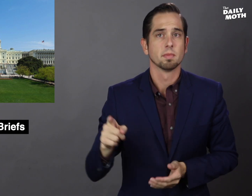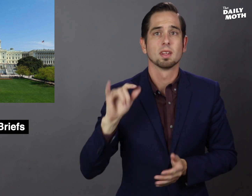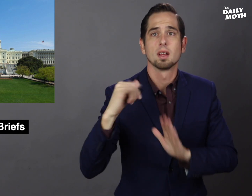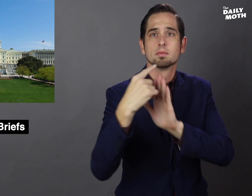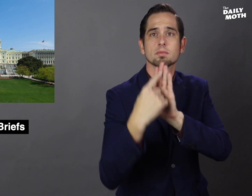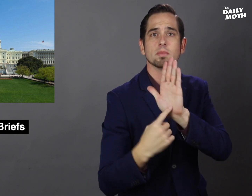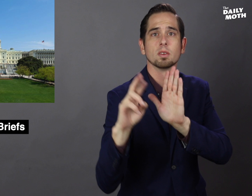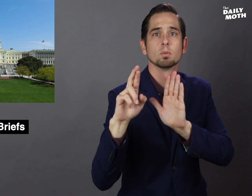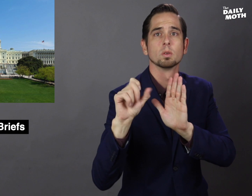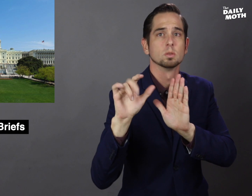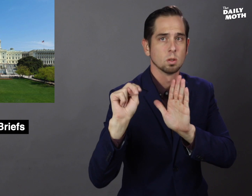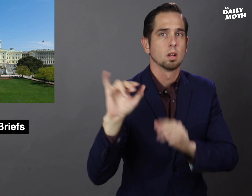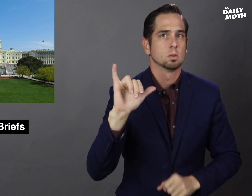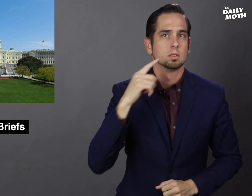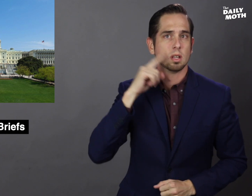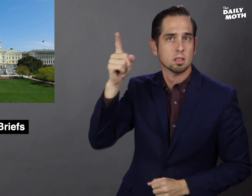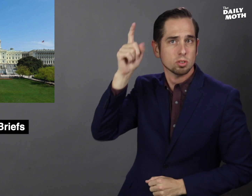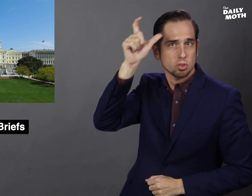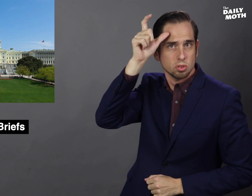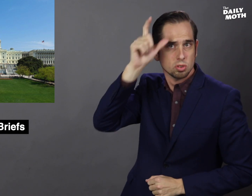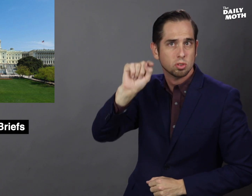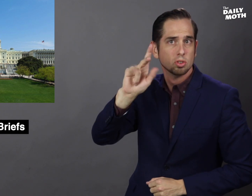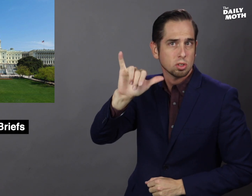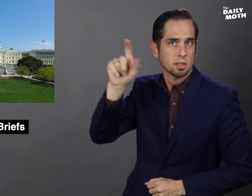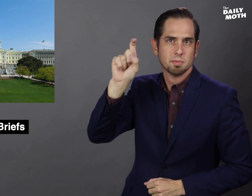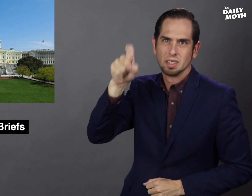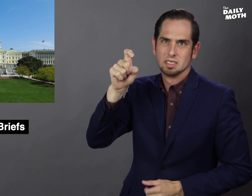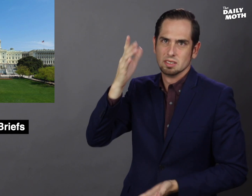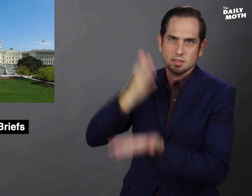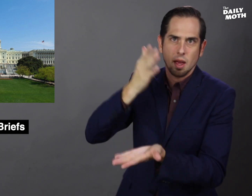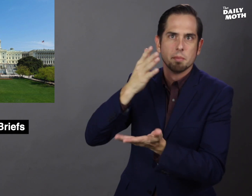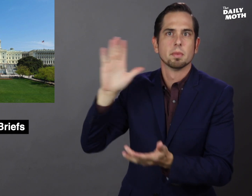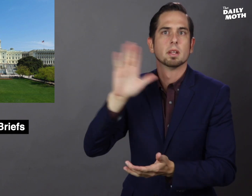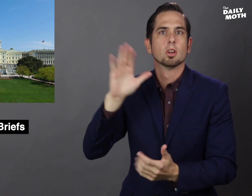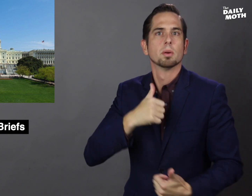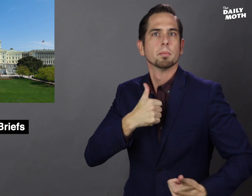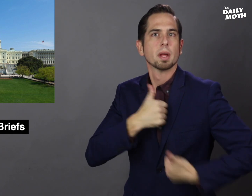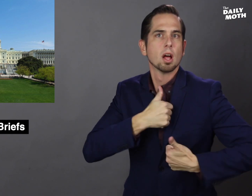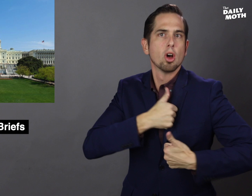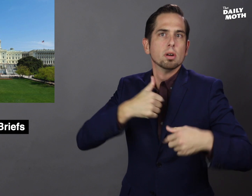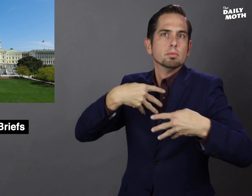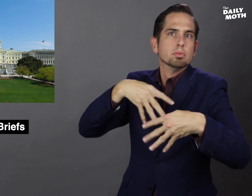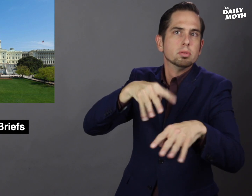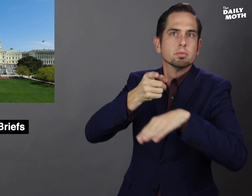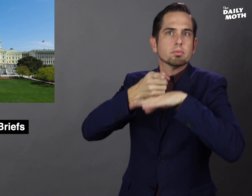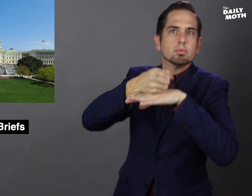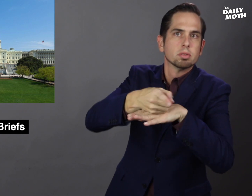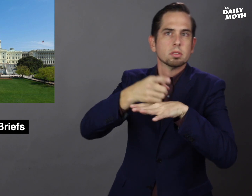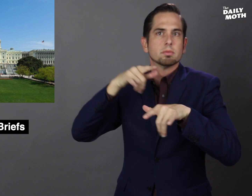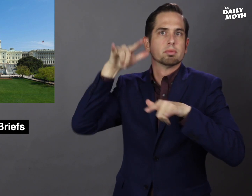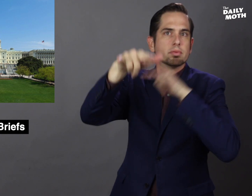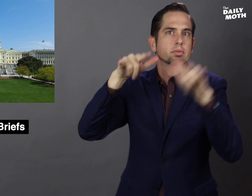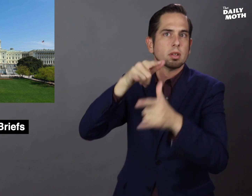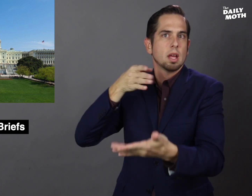The resolution said Turkey must stop their military offensive